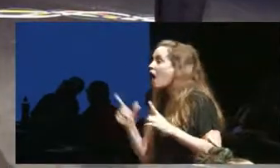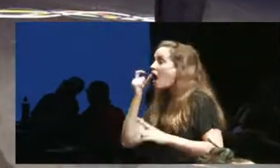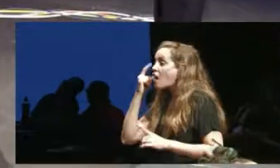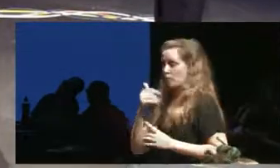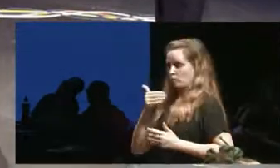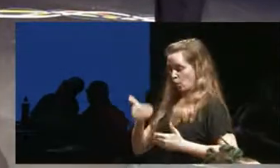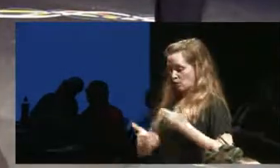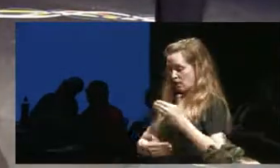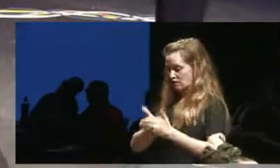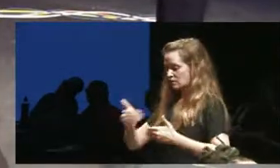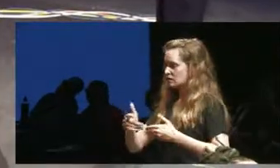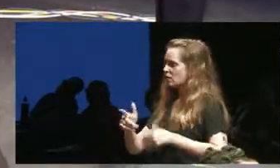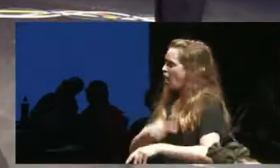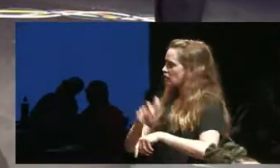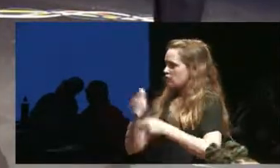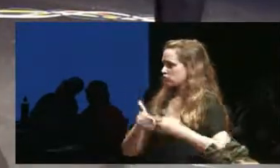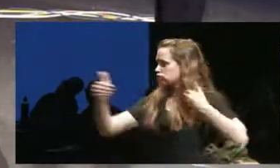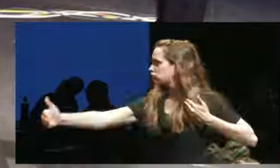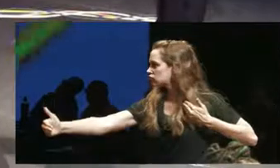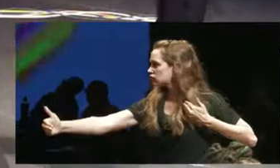in a really long period of time I usually do it like a performance in the